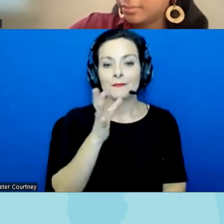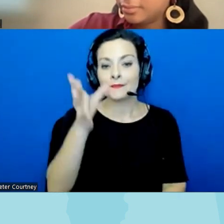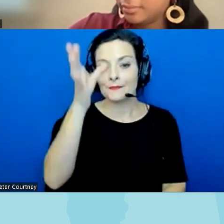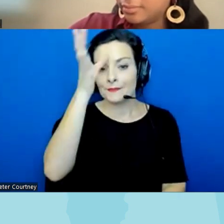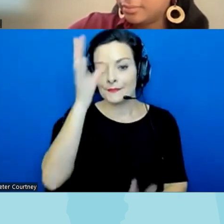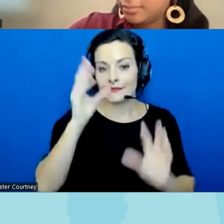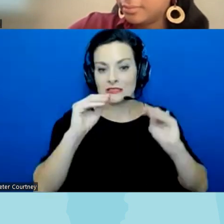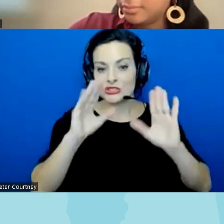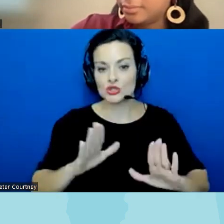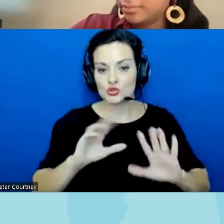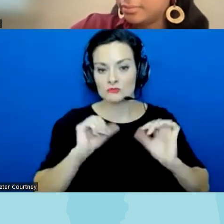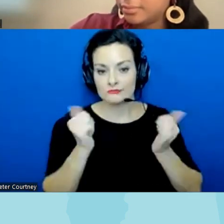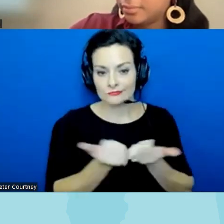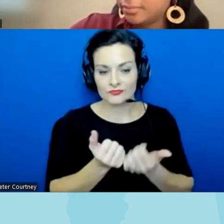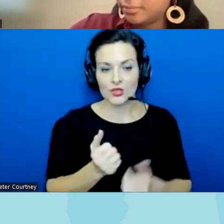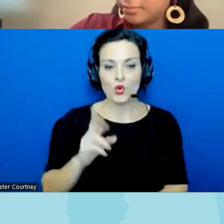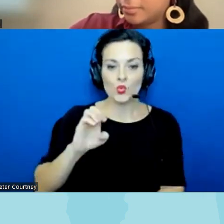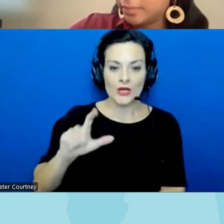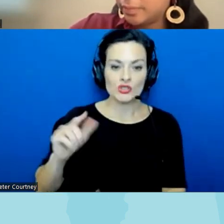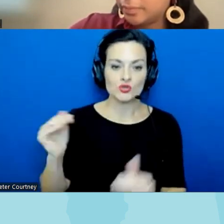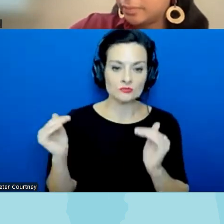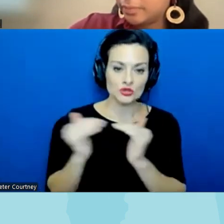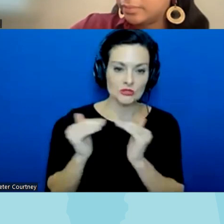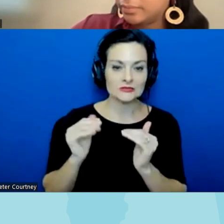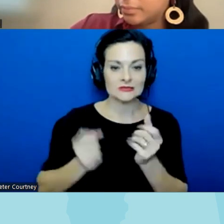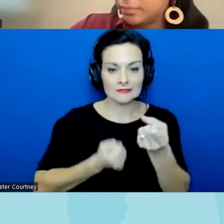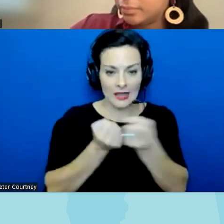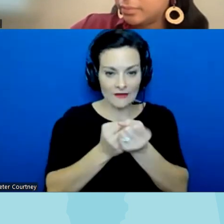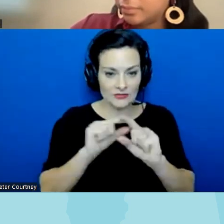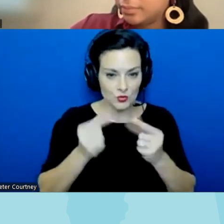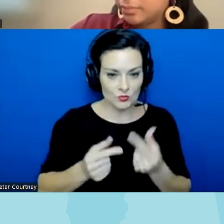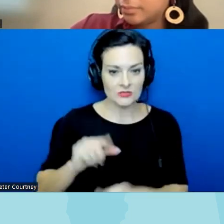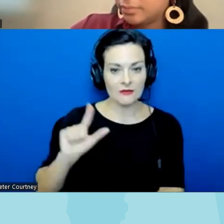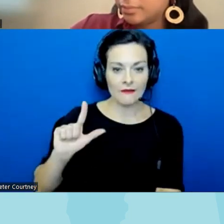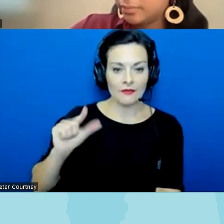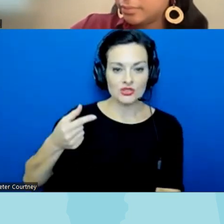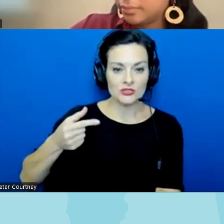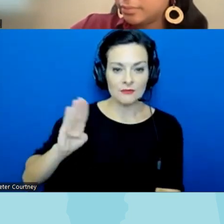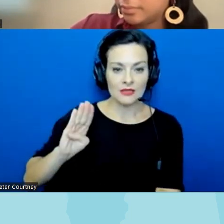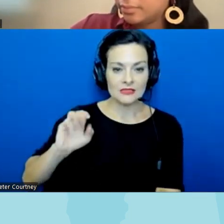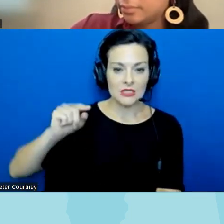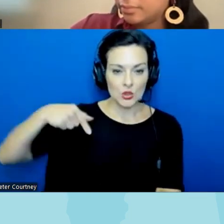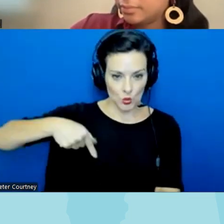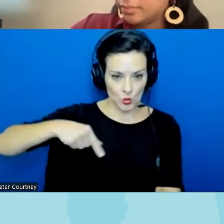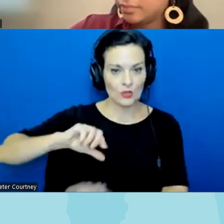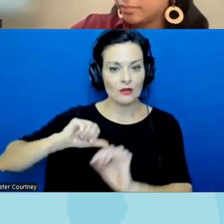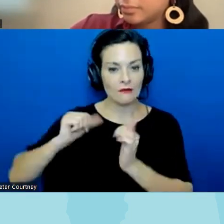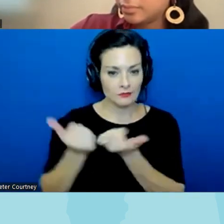racial Justice advocacy groups and our lgbtq advocacy groups and so also identifying sometimes